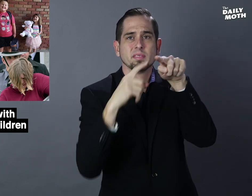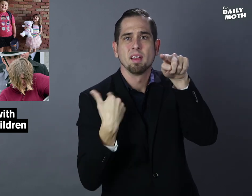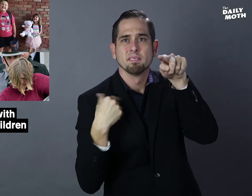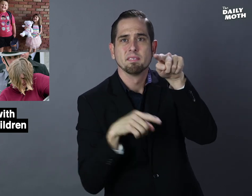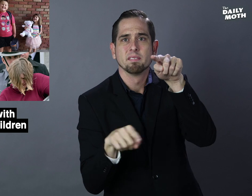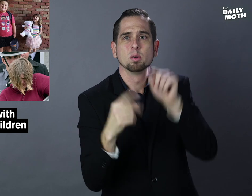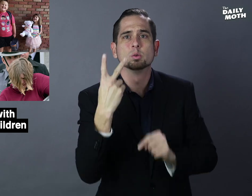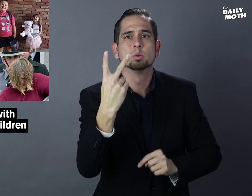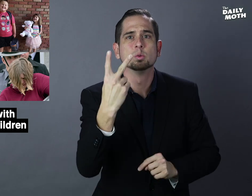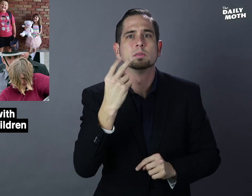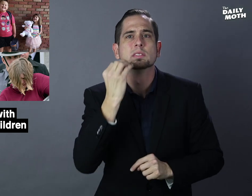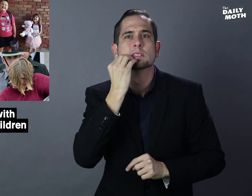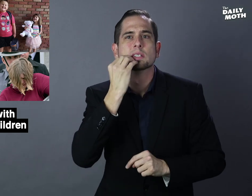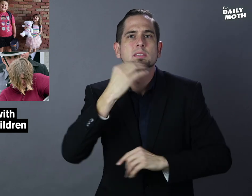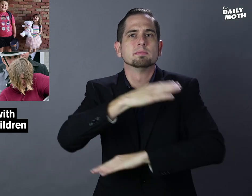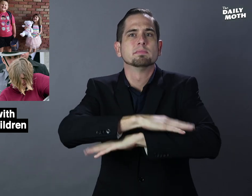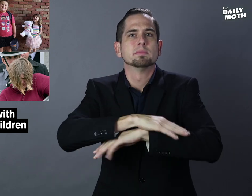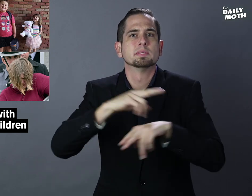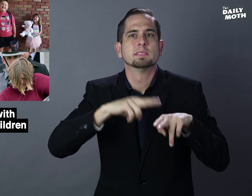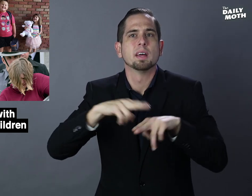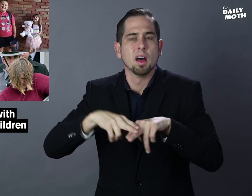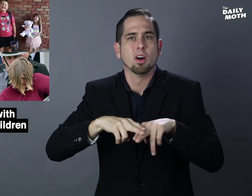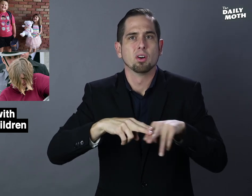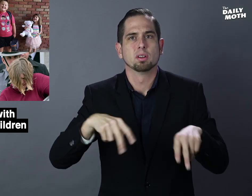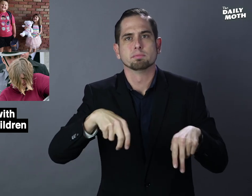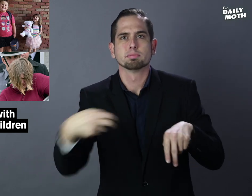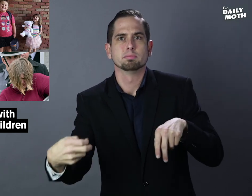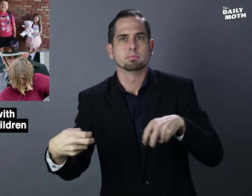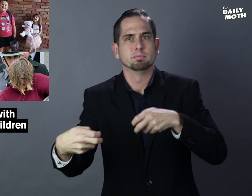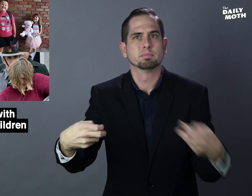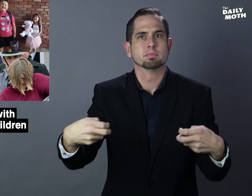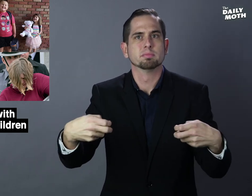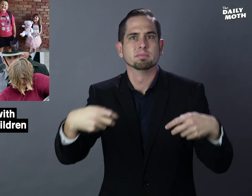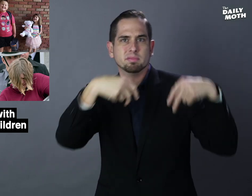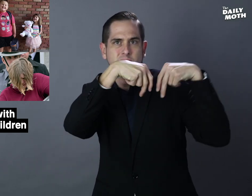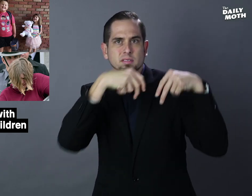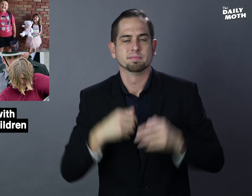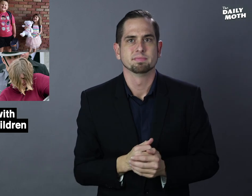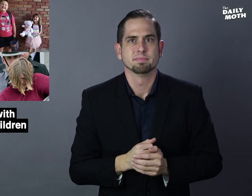There were two dining chairs that were knocked over.